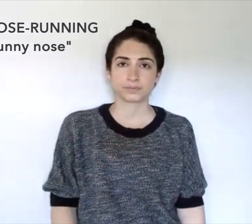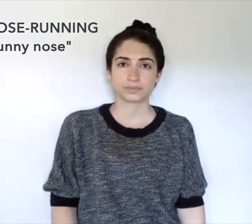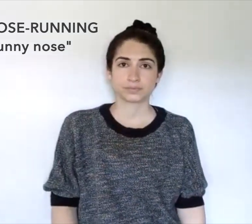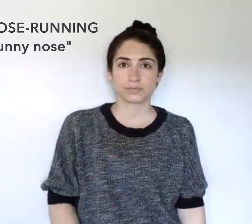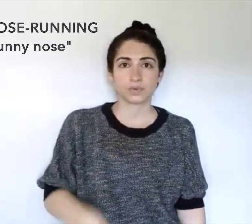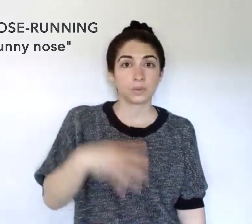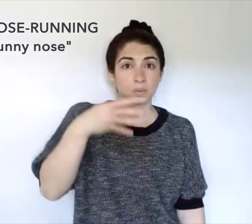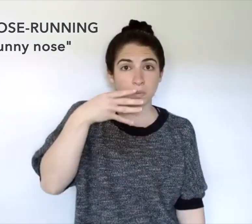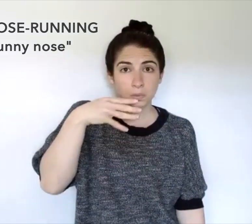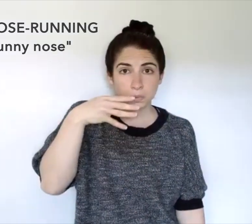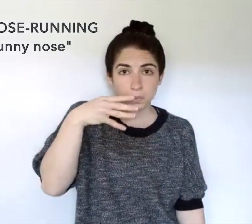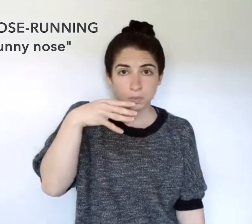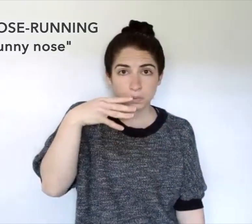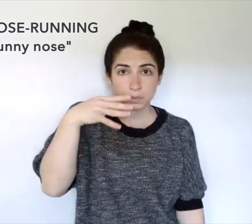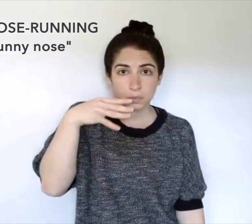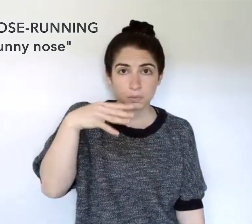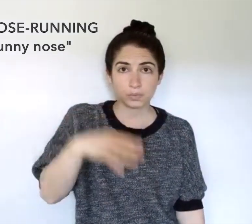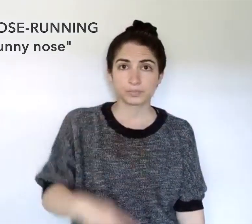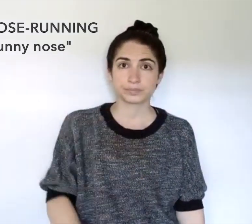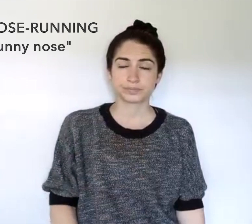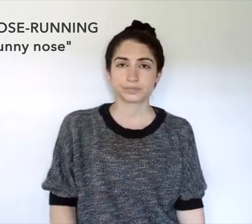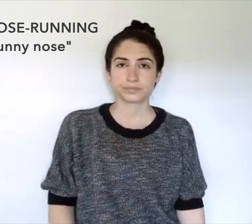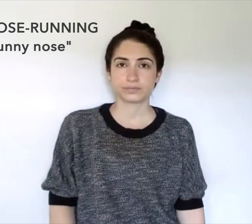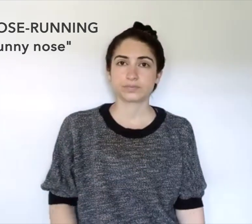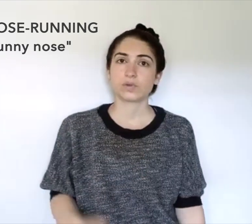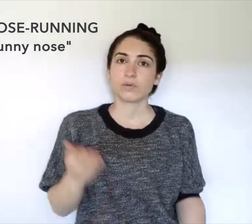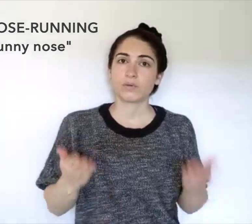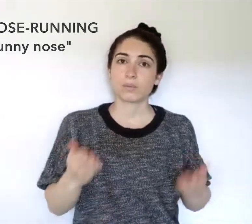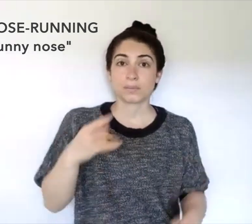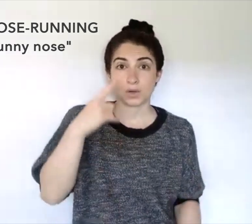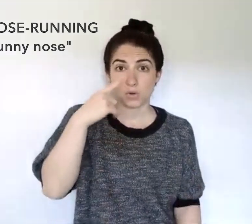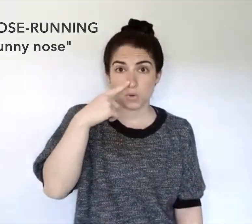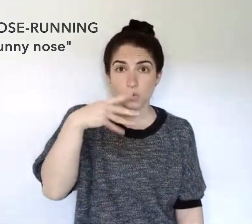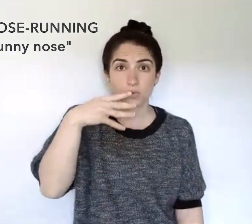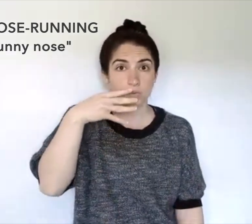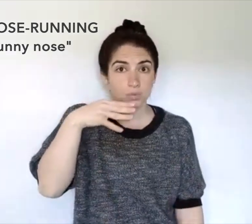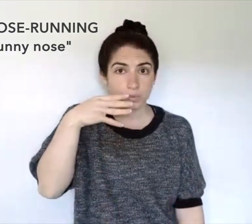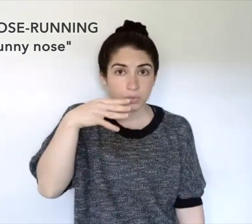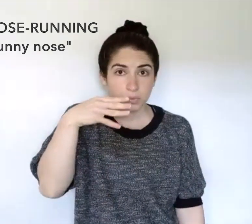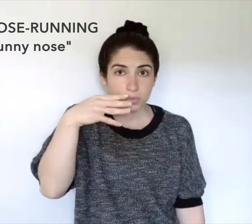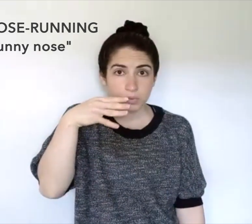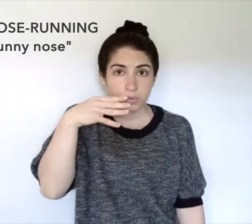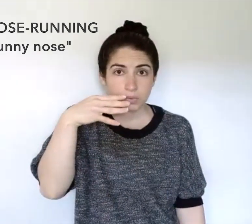Or maybe you point to your nose